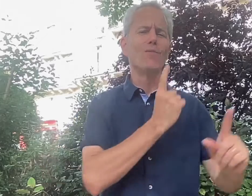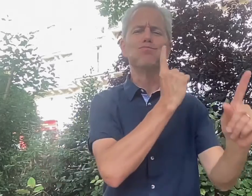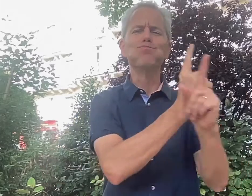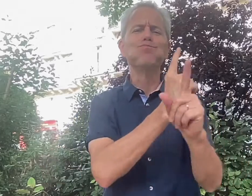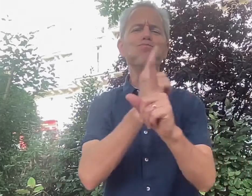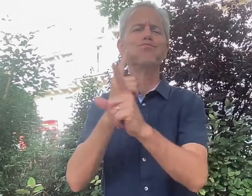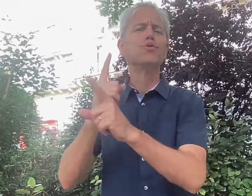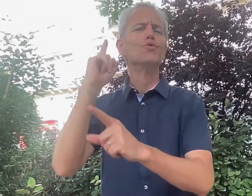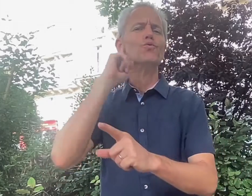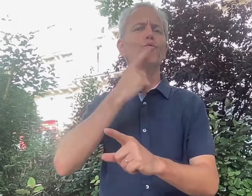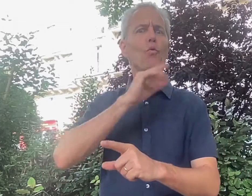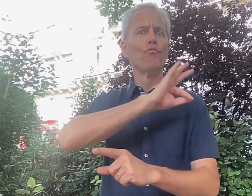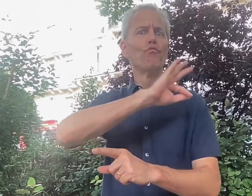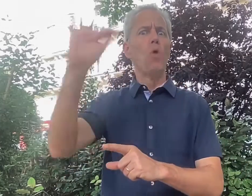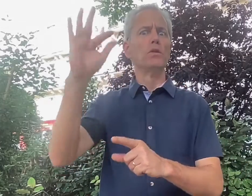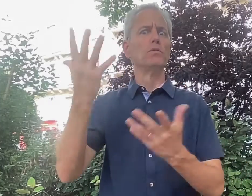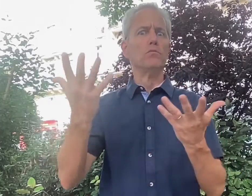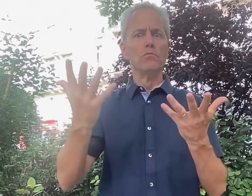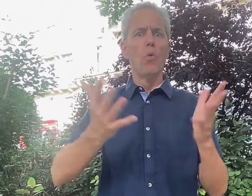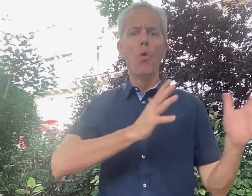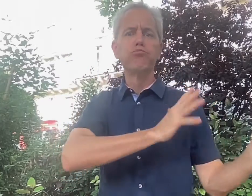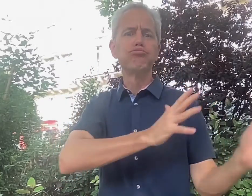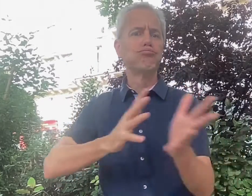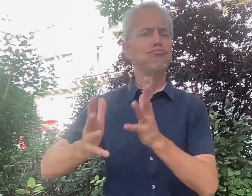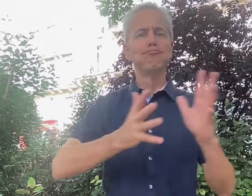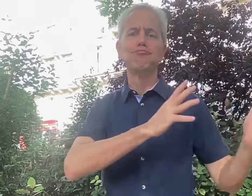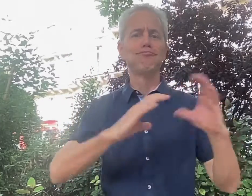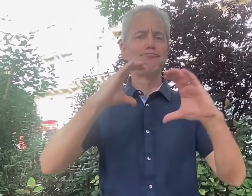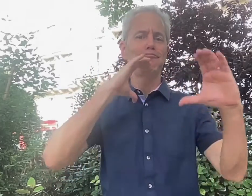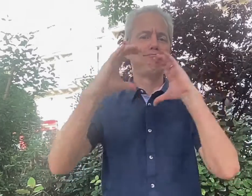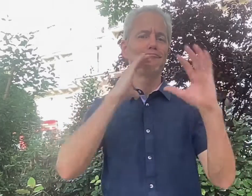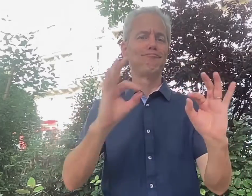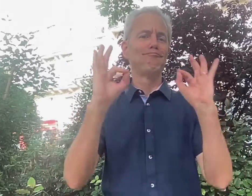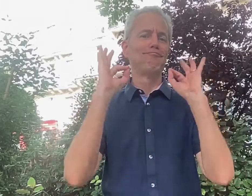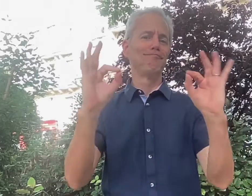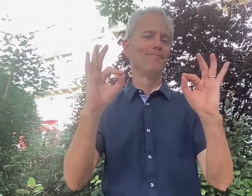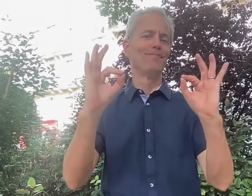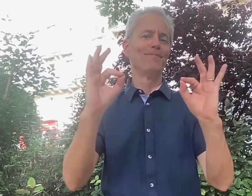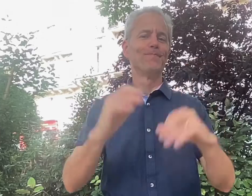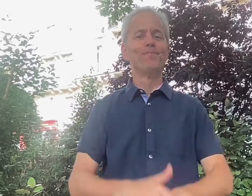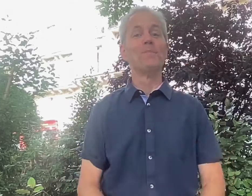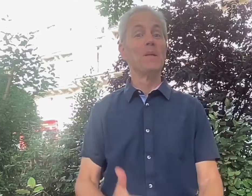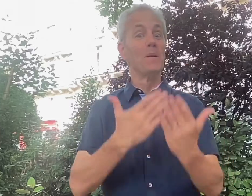signing with Deaf people here in France!